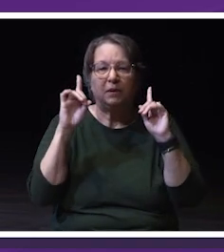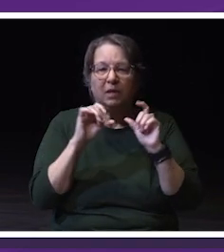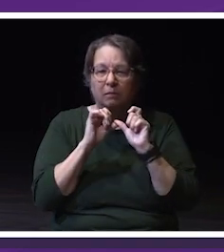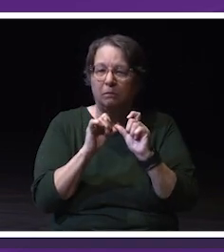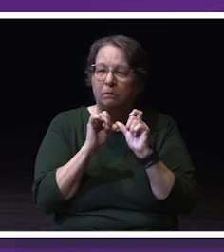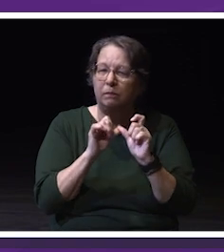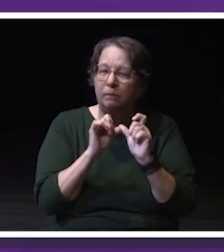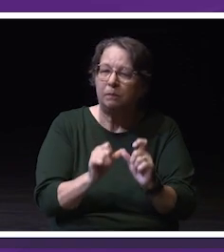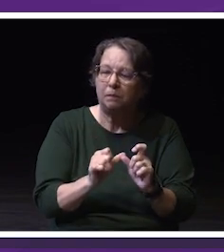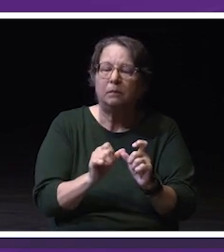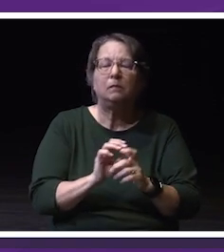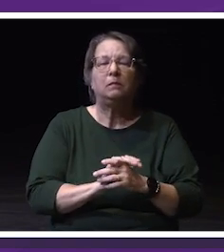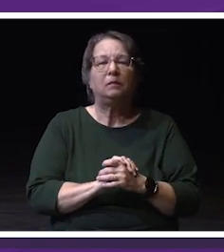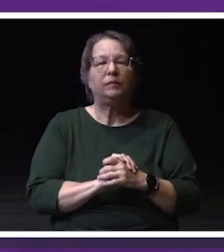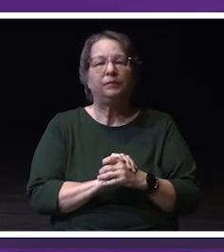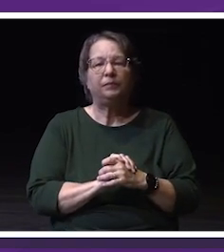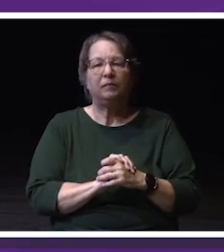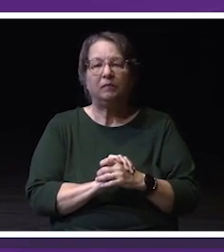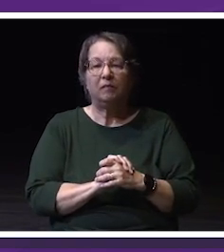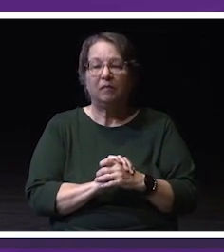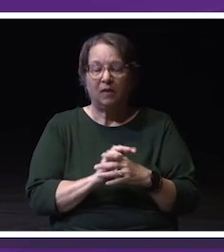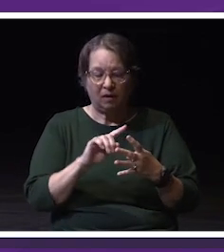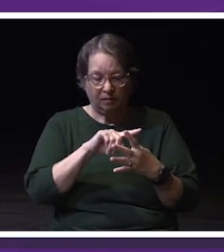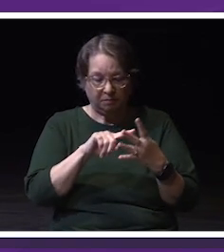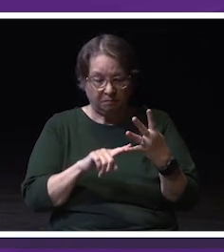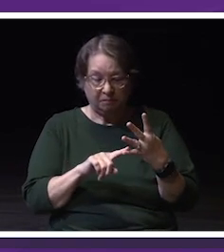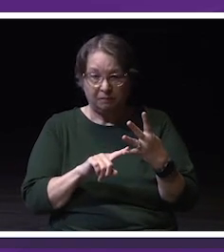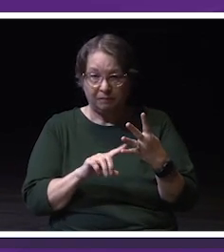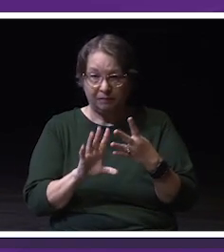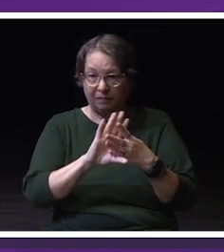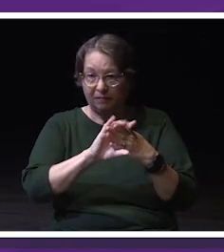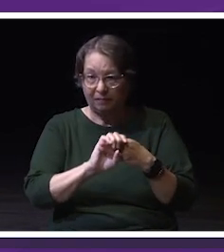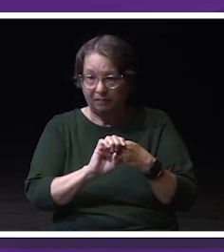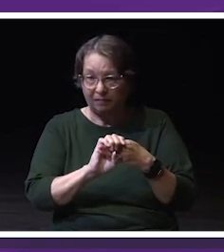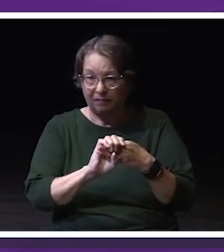This leads me now to announcing that our new